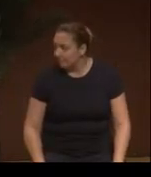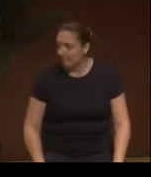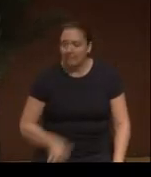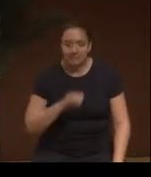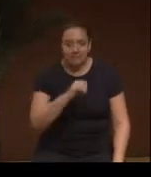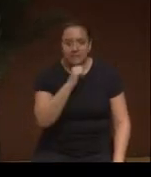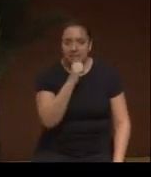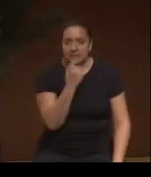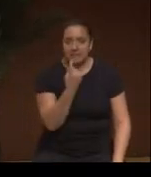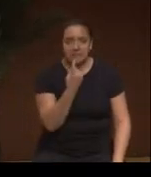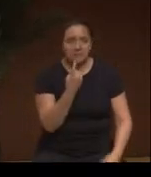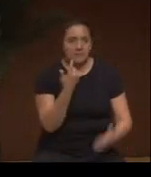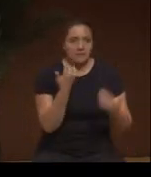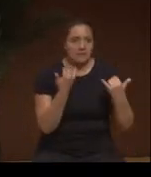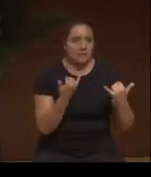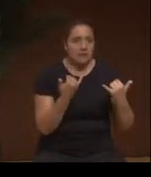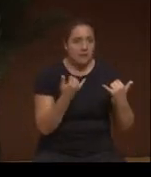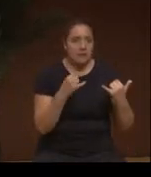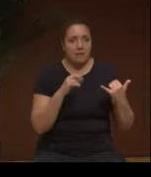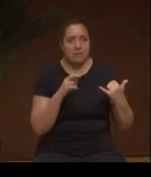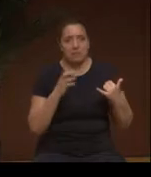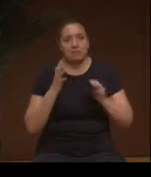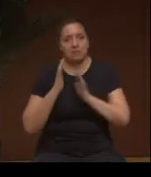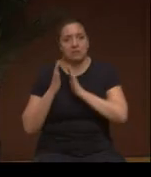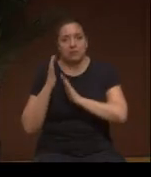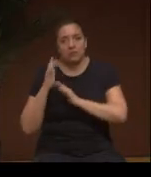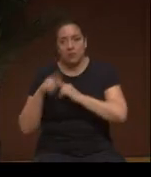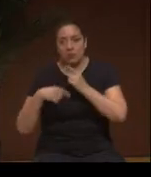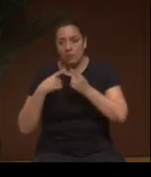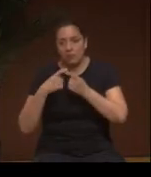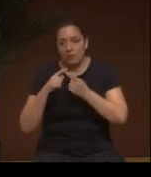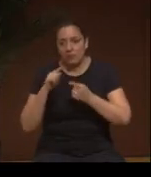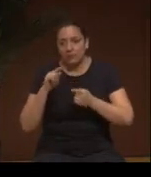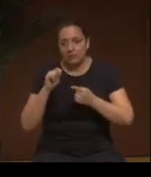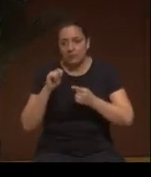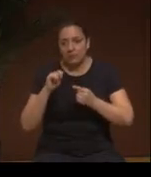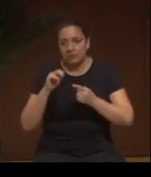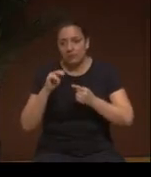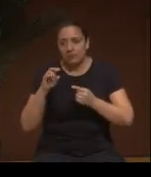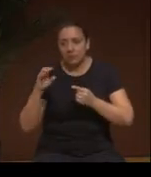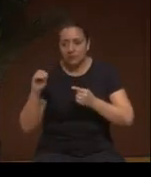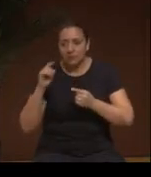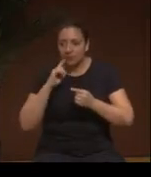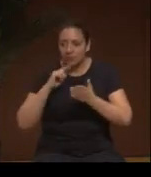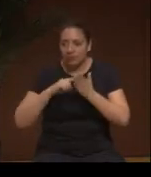That has been, that is not something of now or a few decades ago or when Taíno people started organizing 40 years ago.